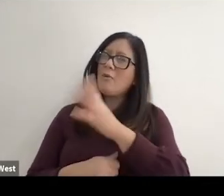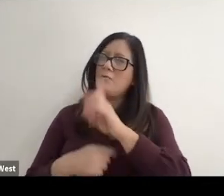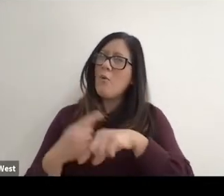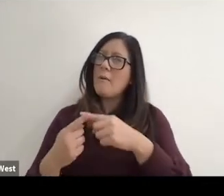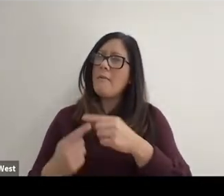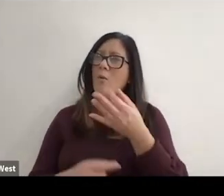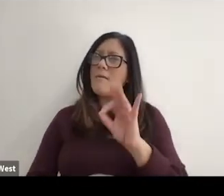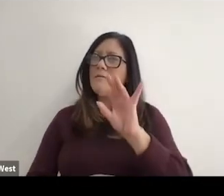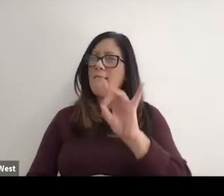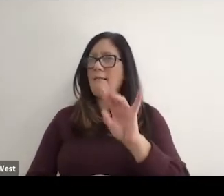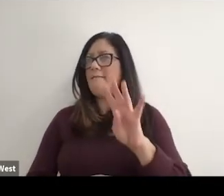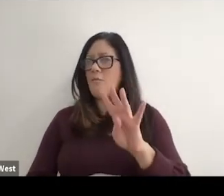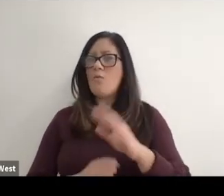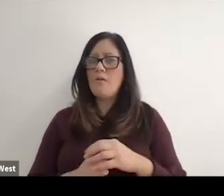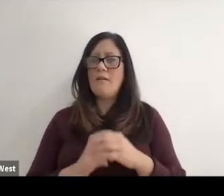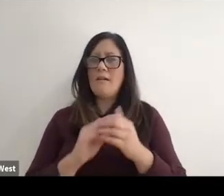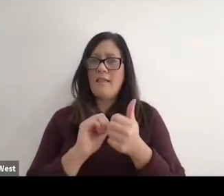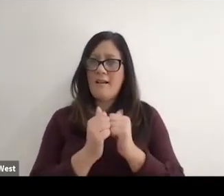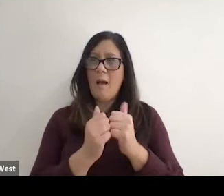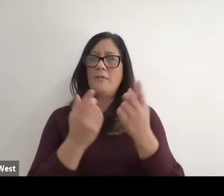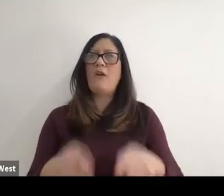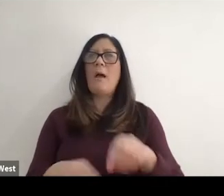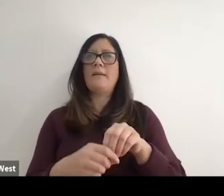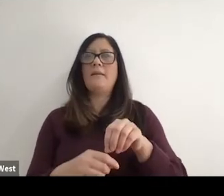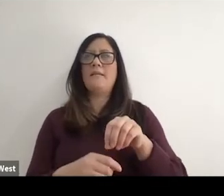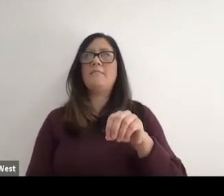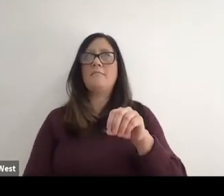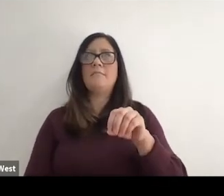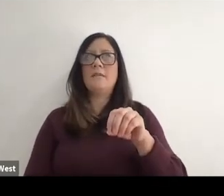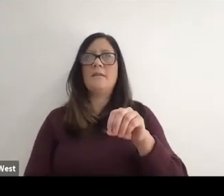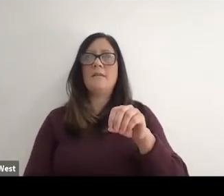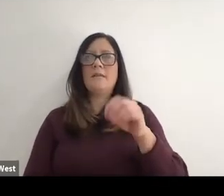four 1984 the games were in the United States in Los Angeles and